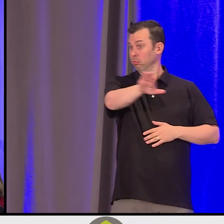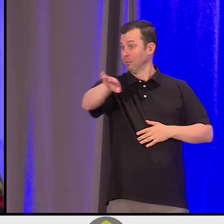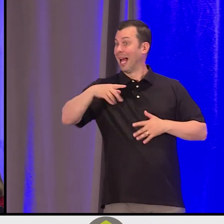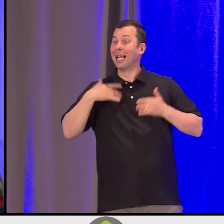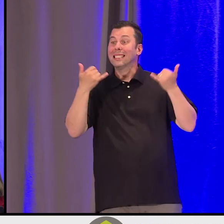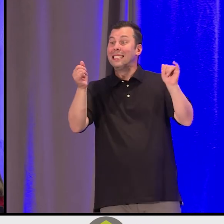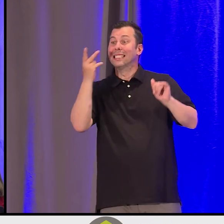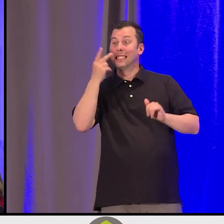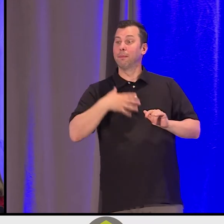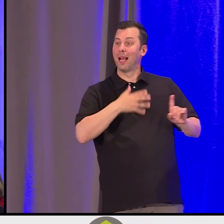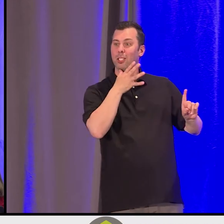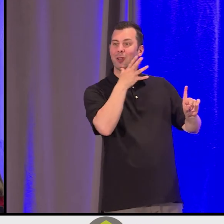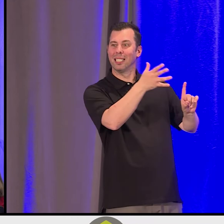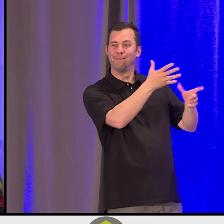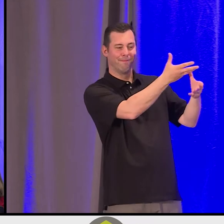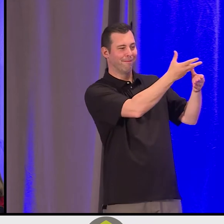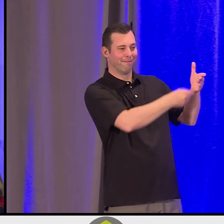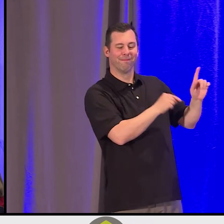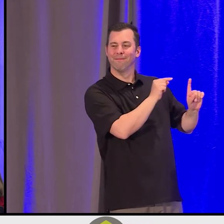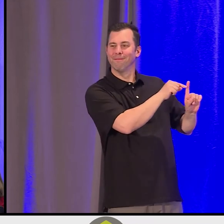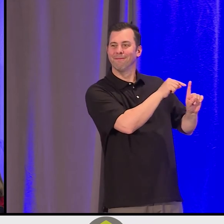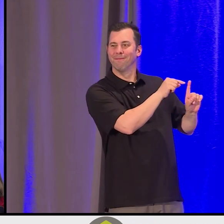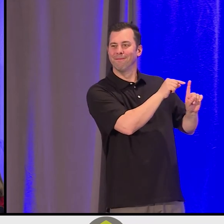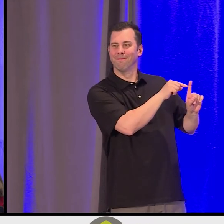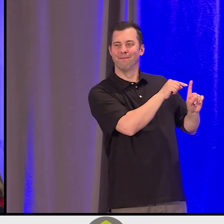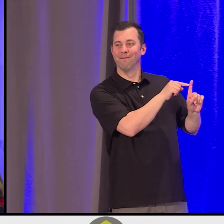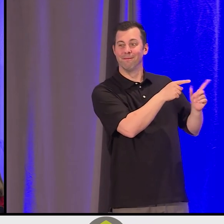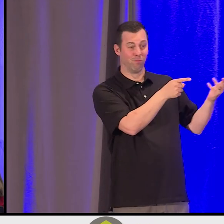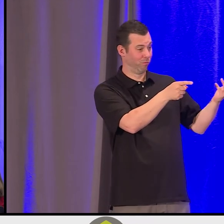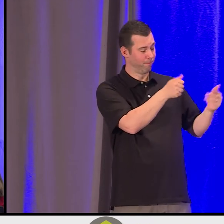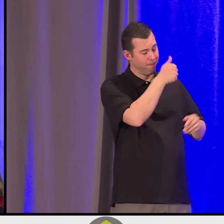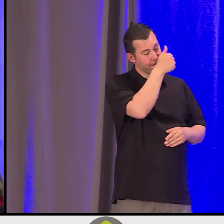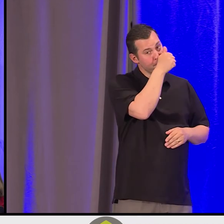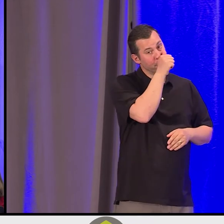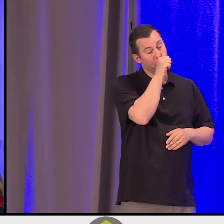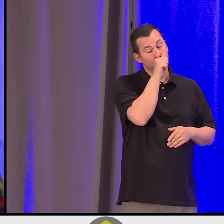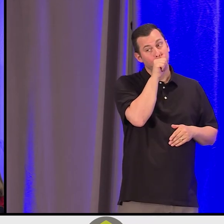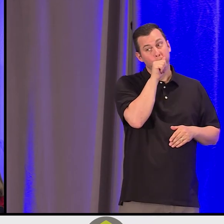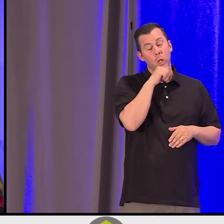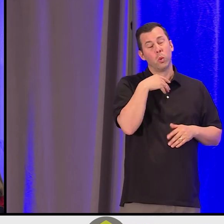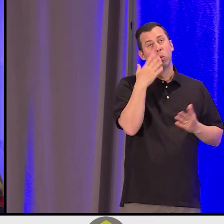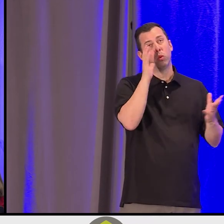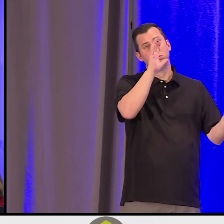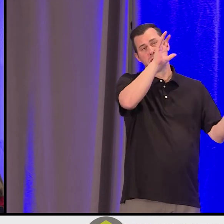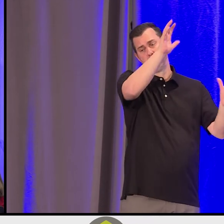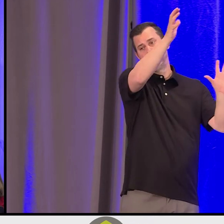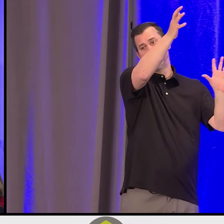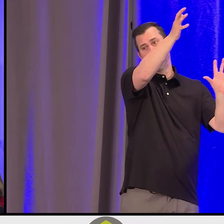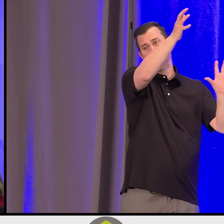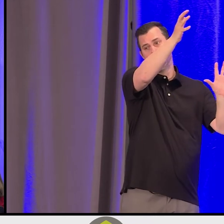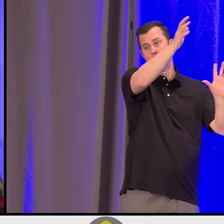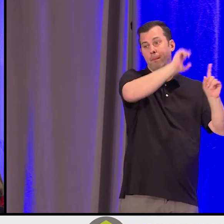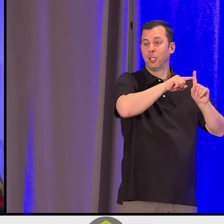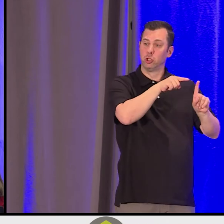granny, who was so encouraging, even having gone through what she did. She believed, as you believe here,